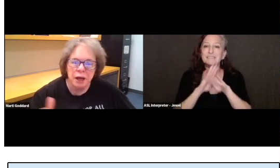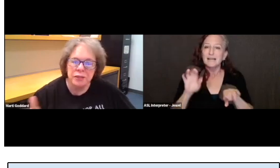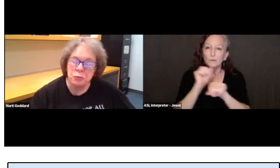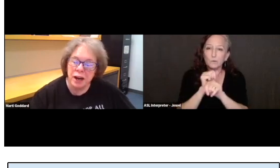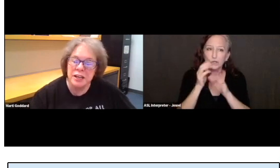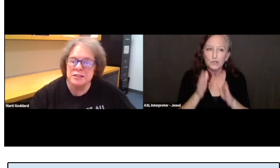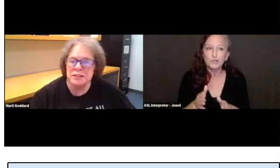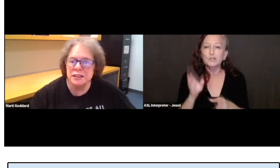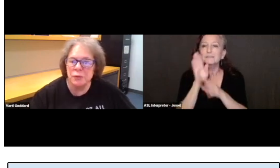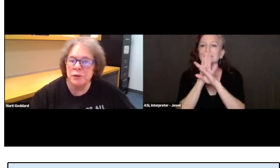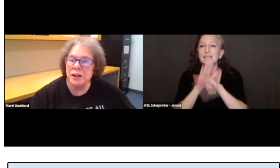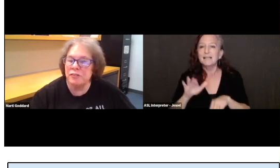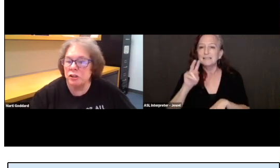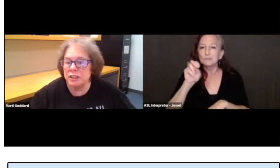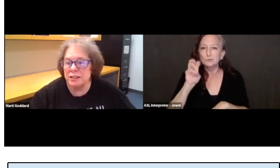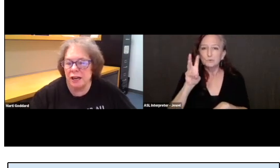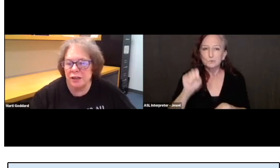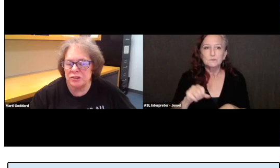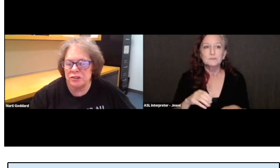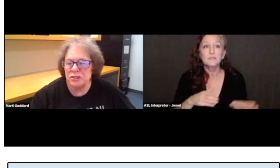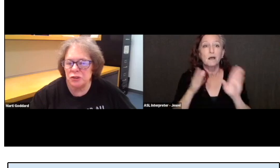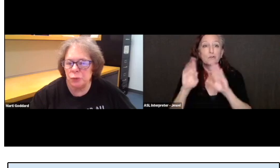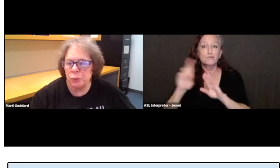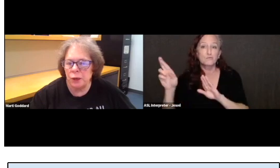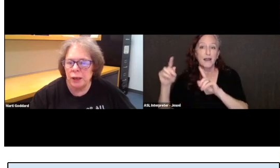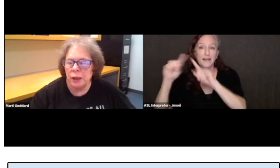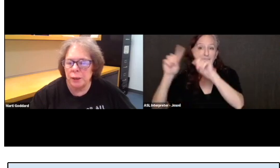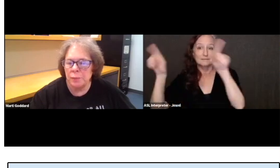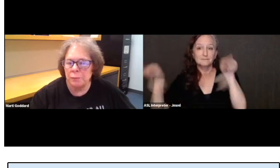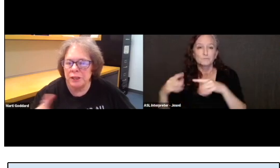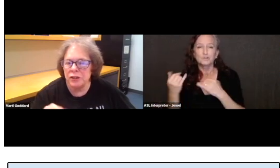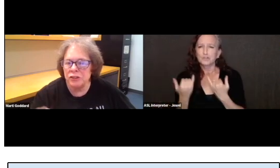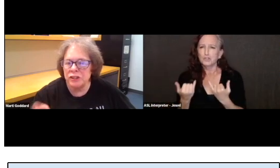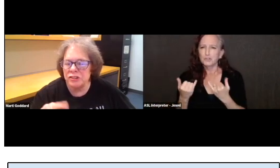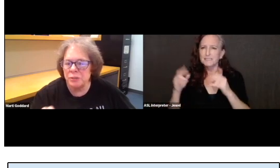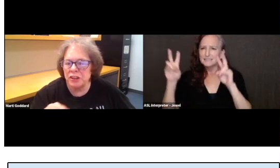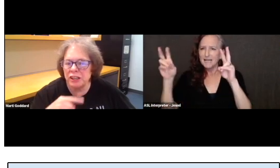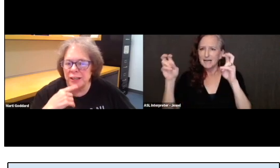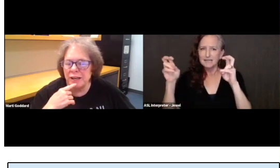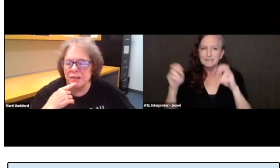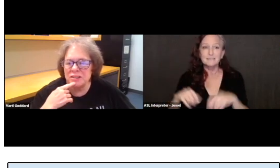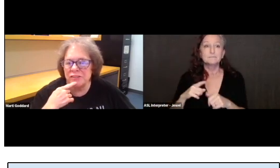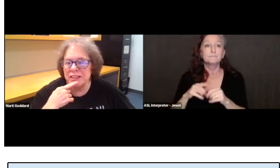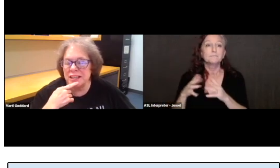On the right, you'll see that we have current titles too. Here there's American Annals of the Deaf.